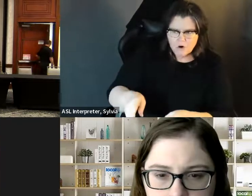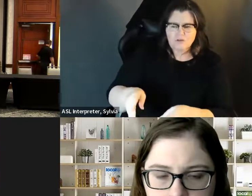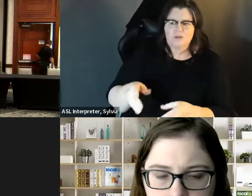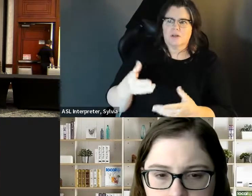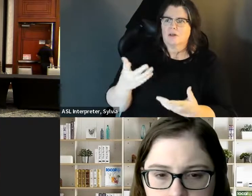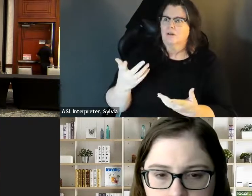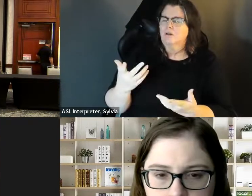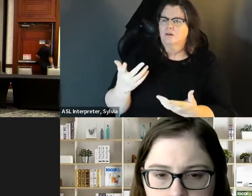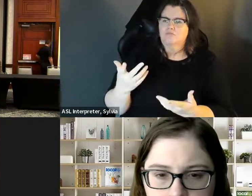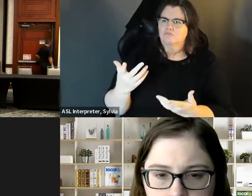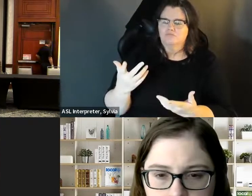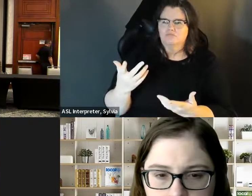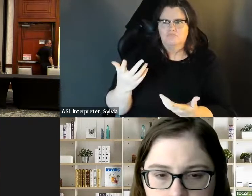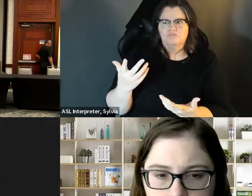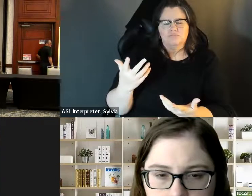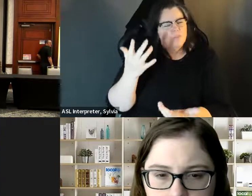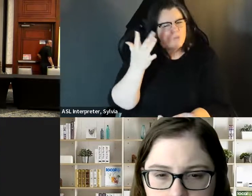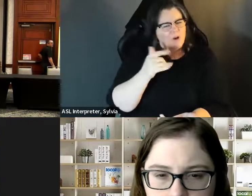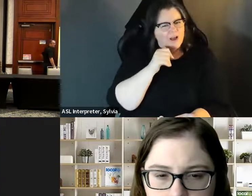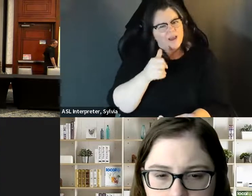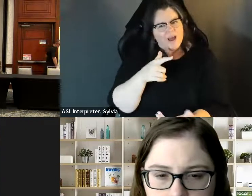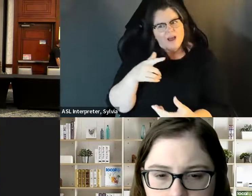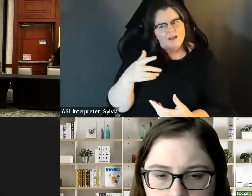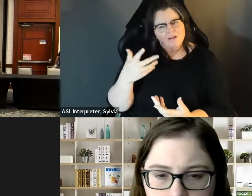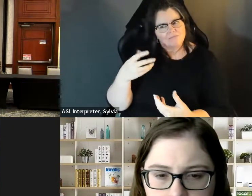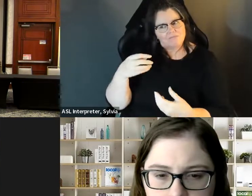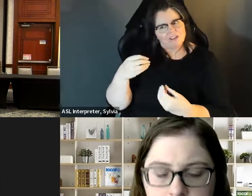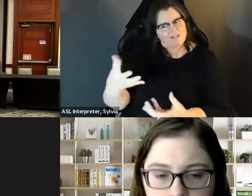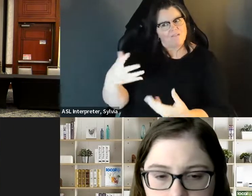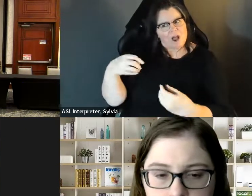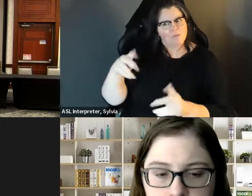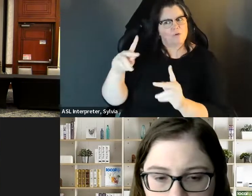individual and make that choice from there. It could